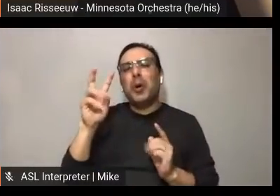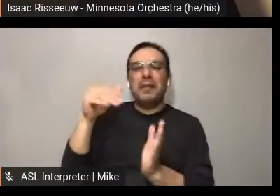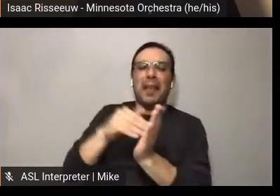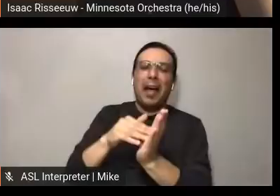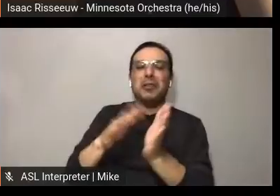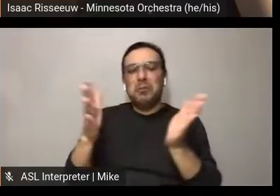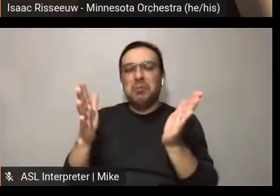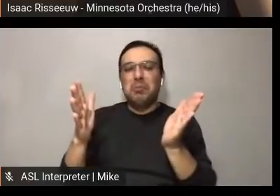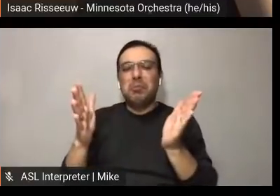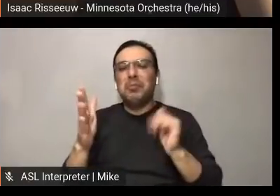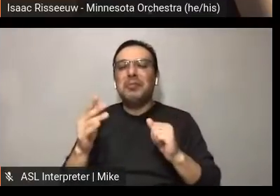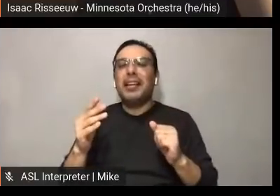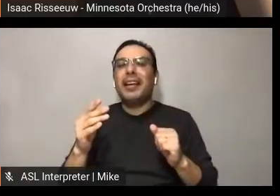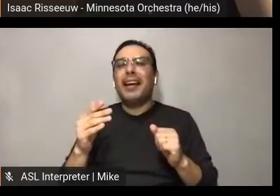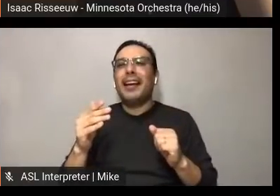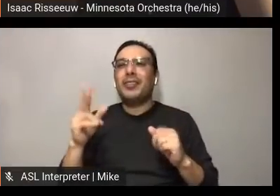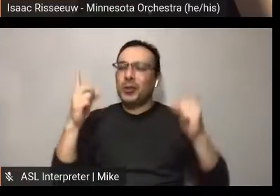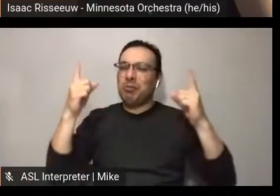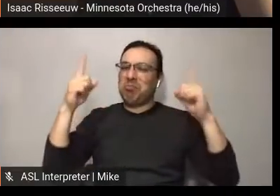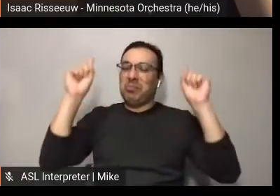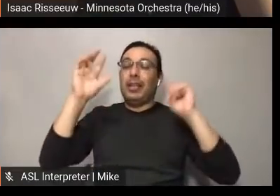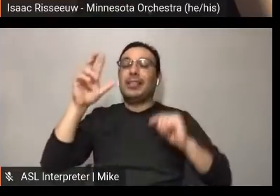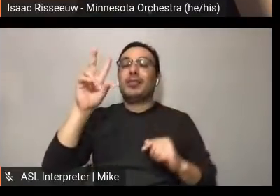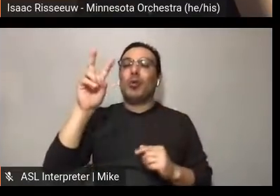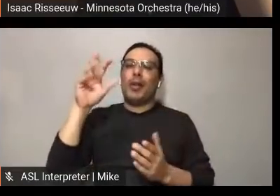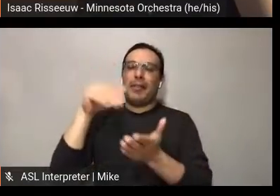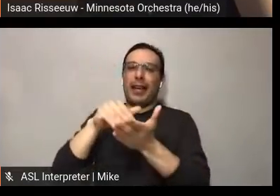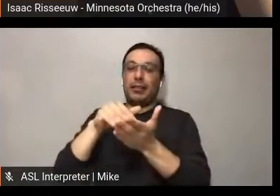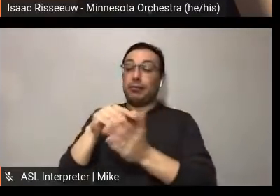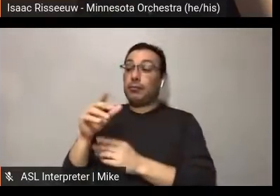Um! You know, in August , you know, we had every intention... we were